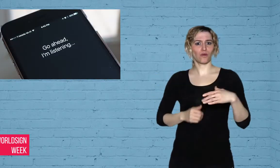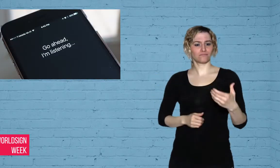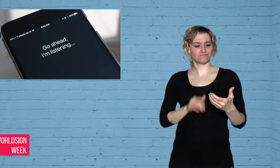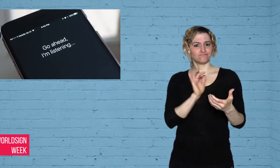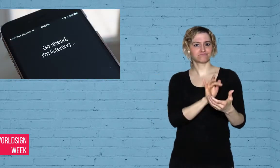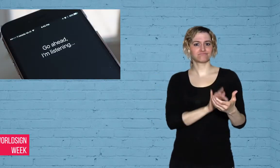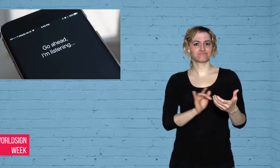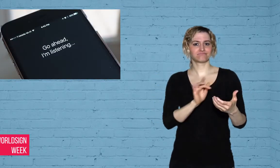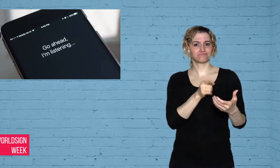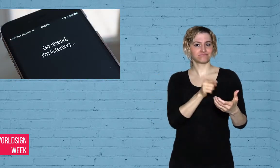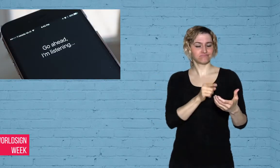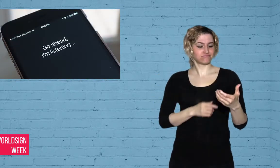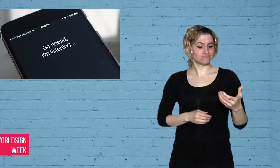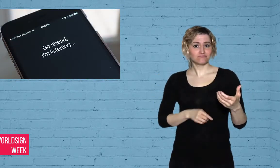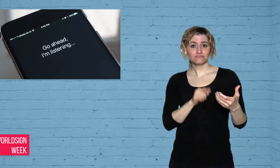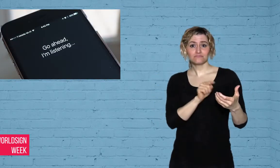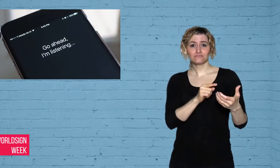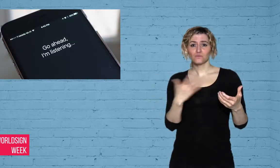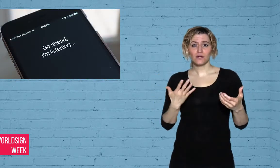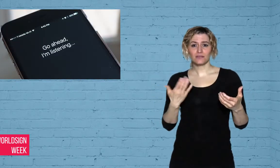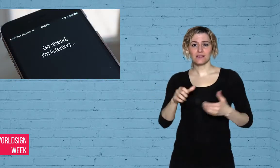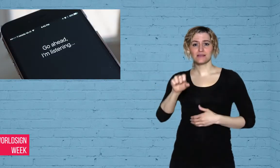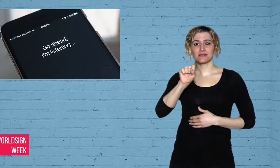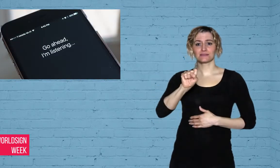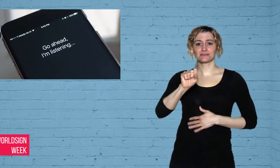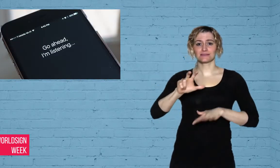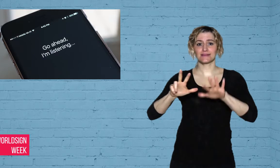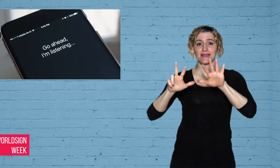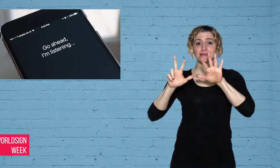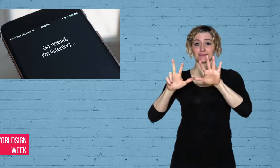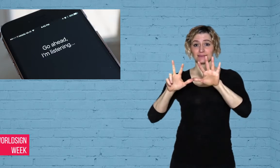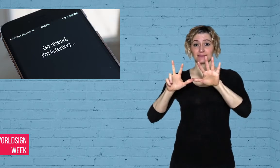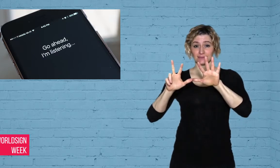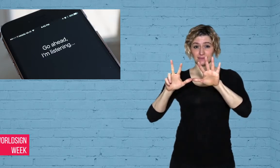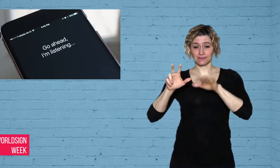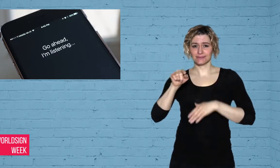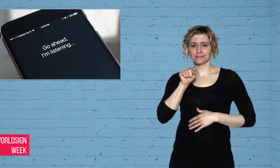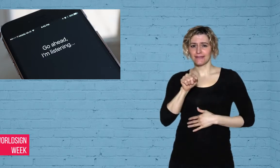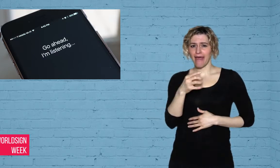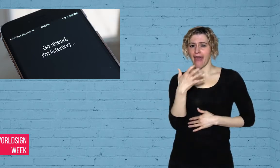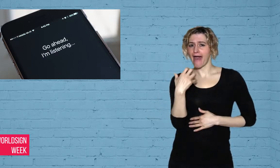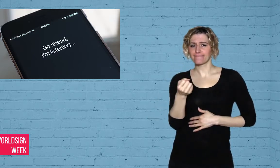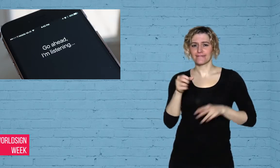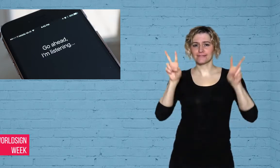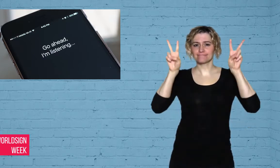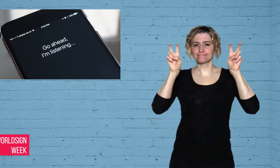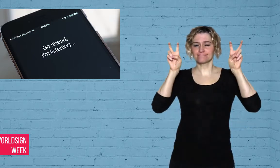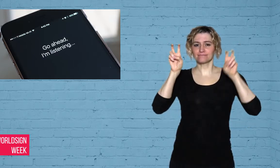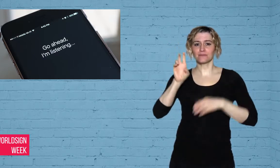a new smartphone, S8 with “Bixby”, a